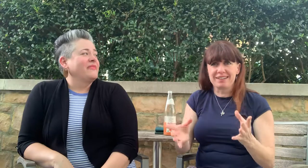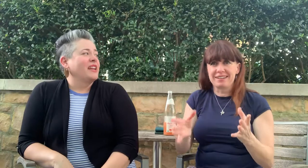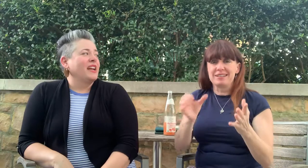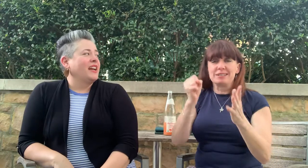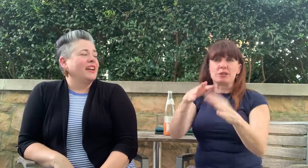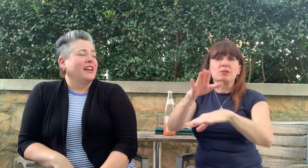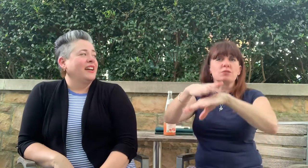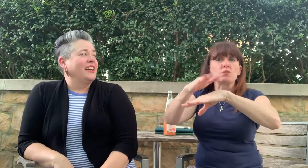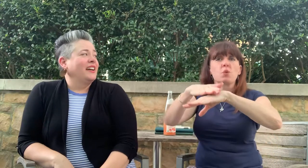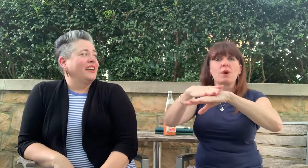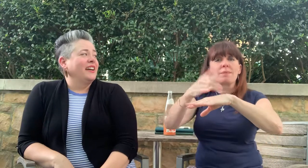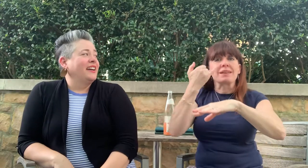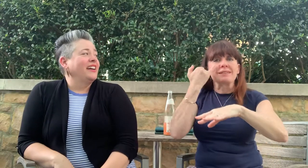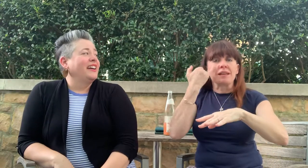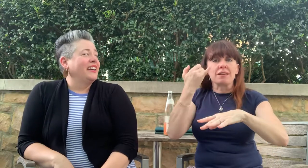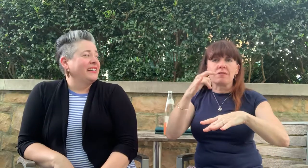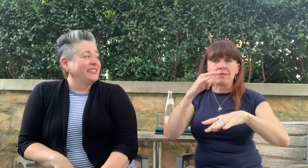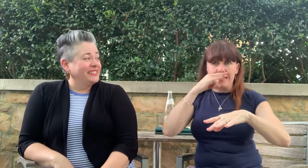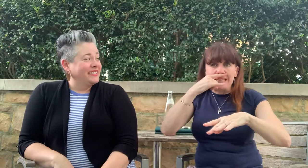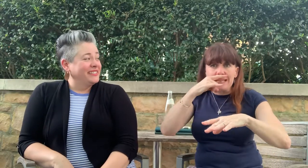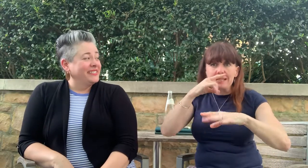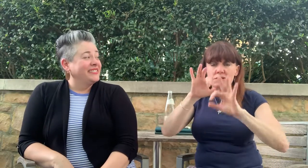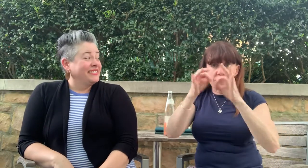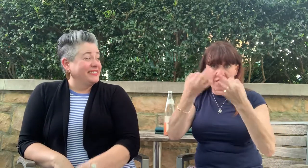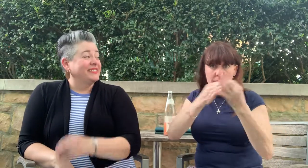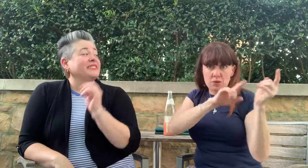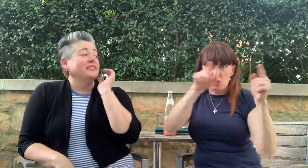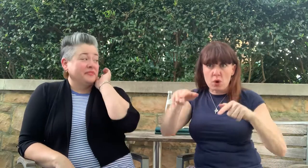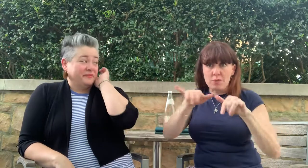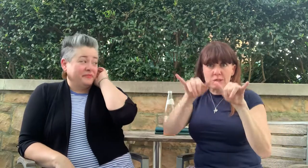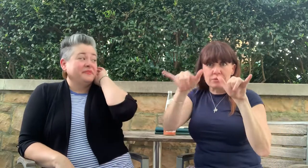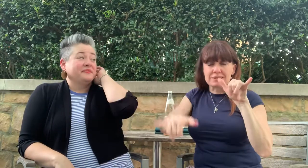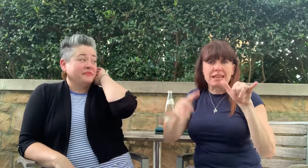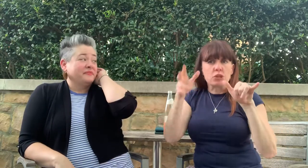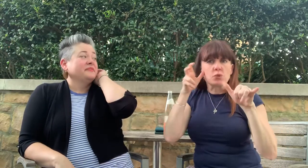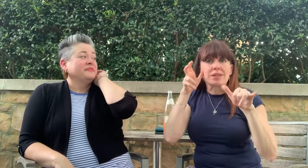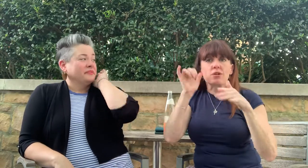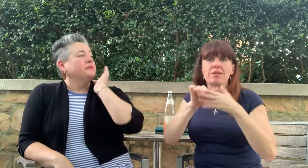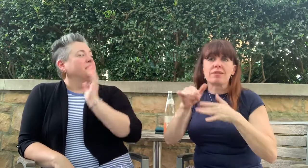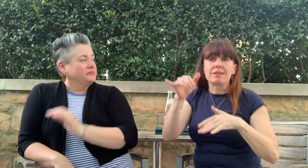Just a heads up, if you are traveling as a family and hear